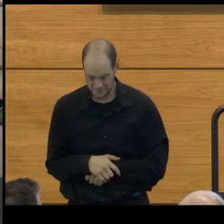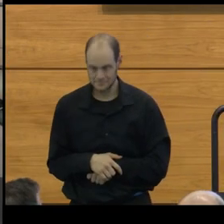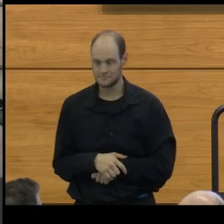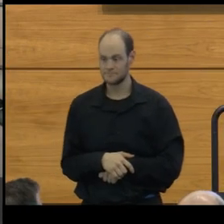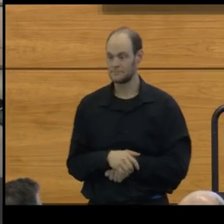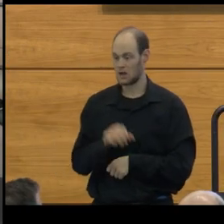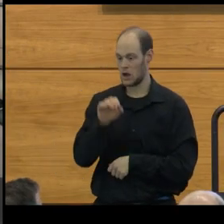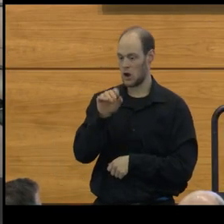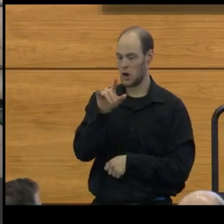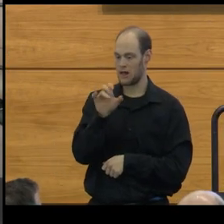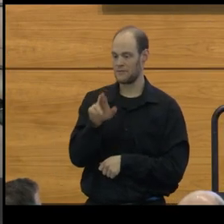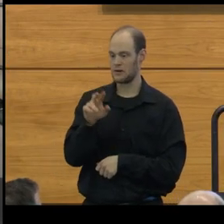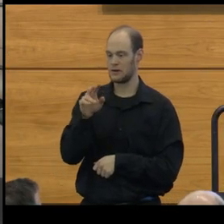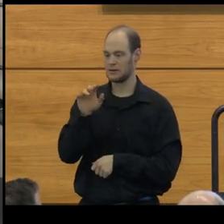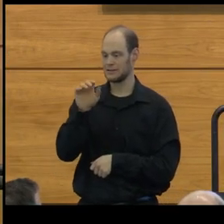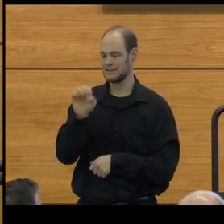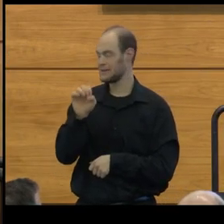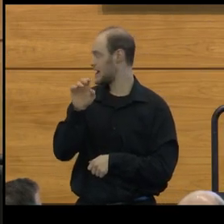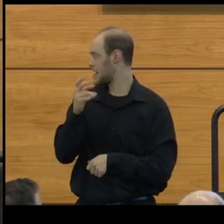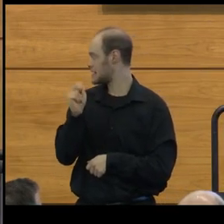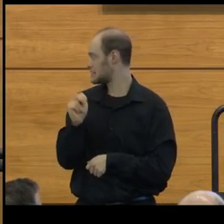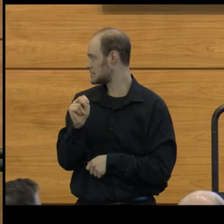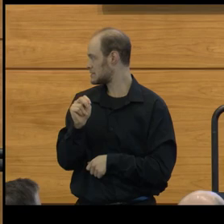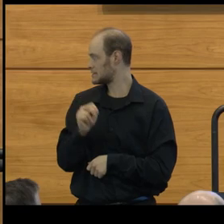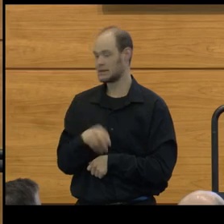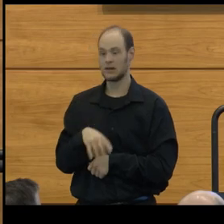Oliver L. Haimson, an internationally recognized